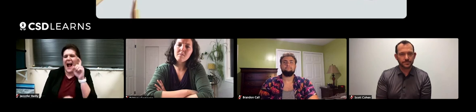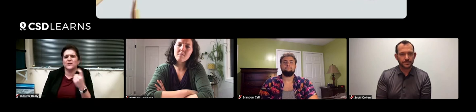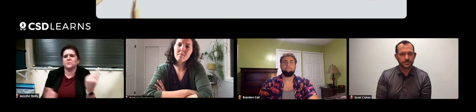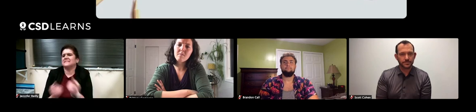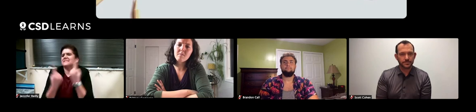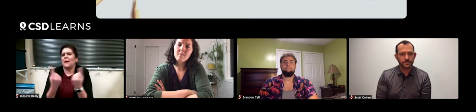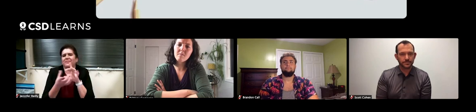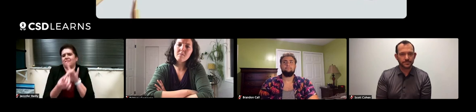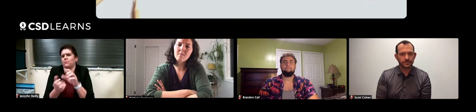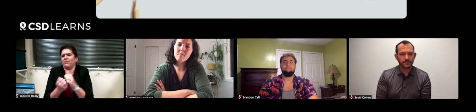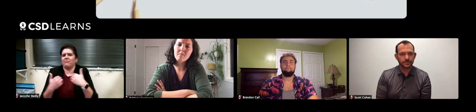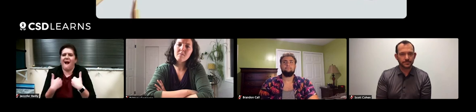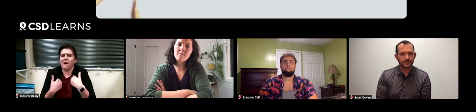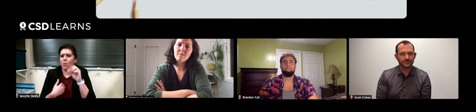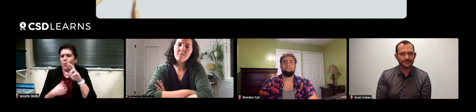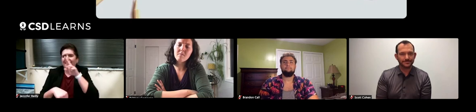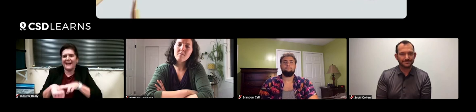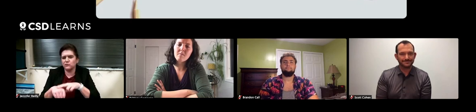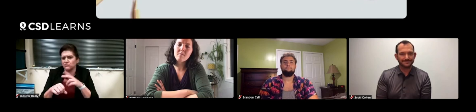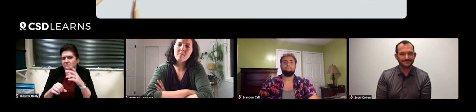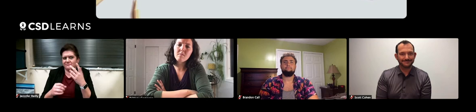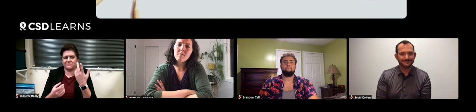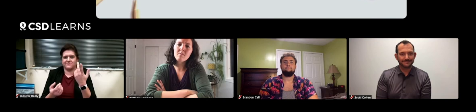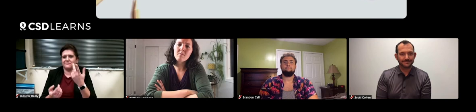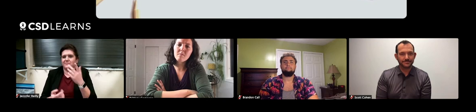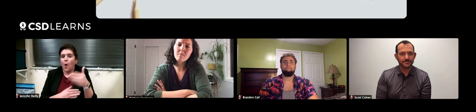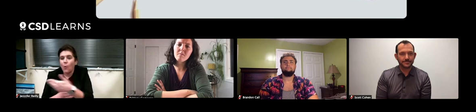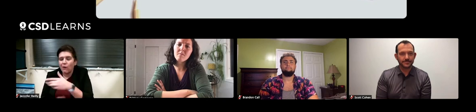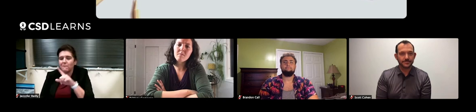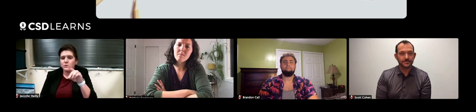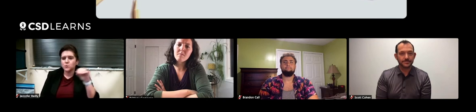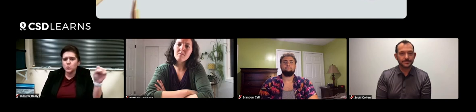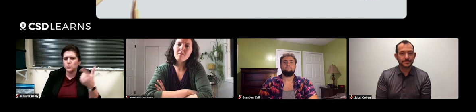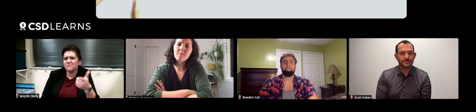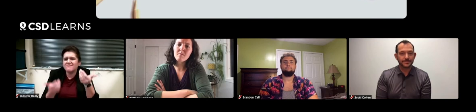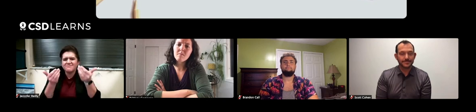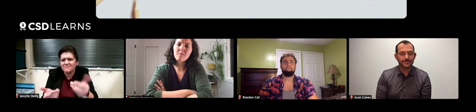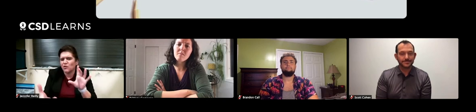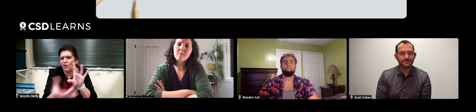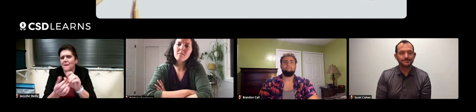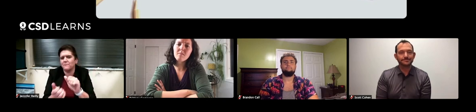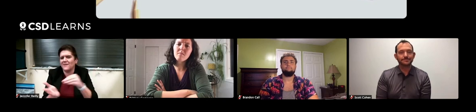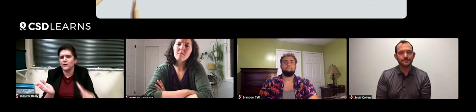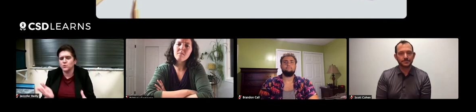There's has to be something near you related to animals, or maybe you can connect with the zoo.